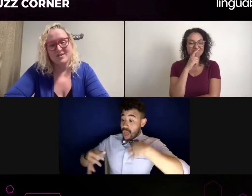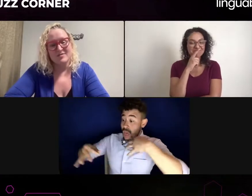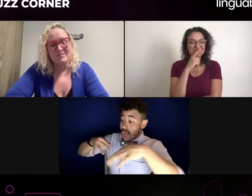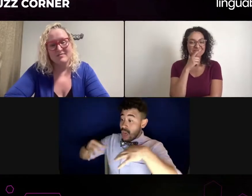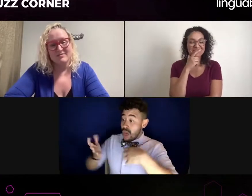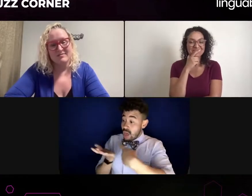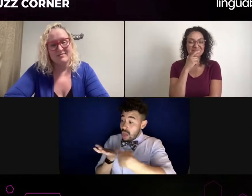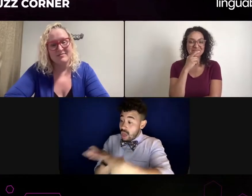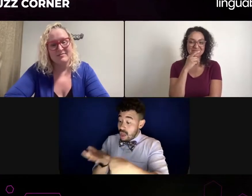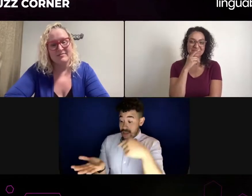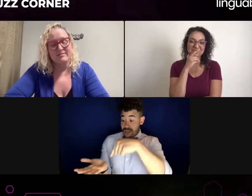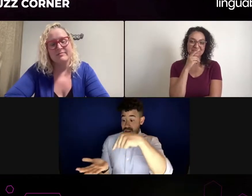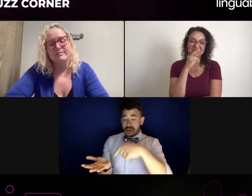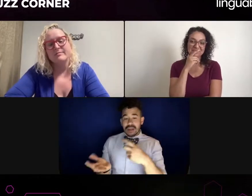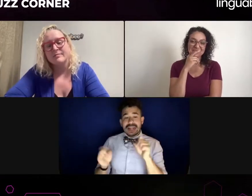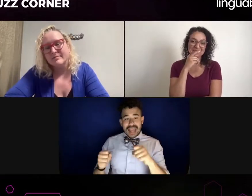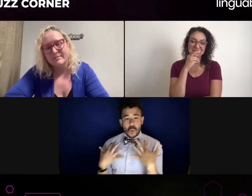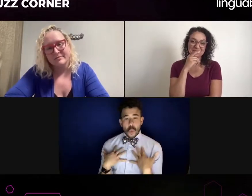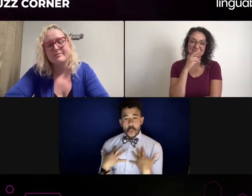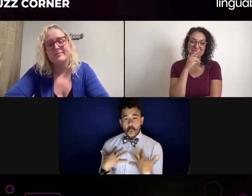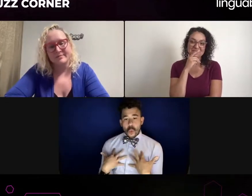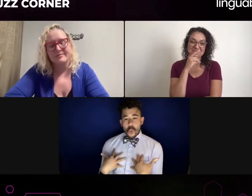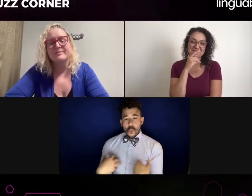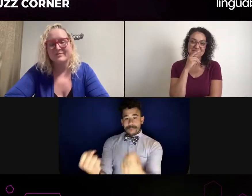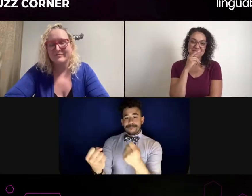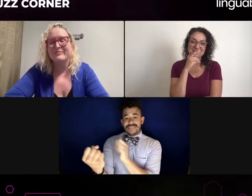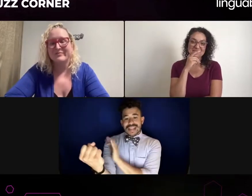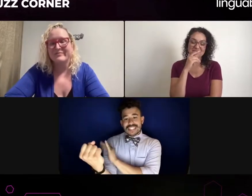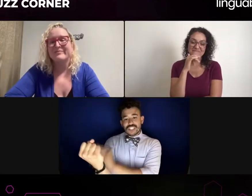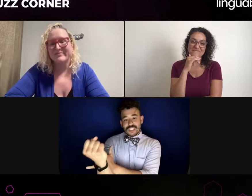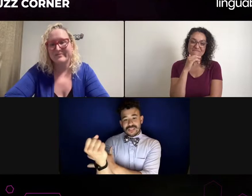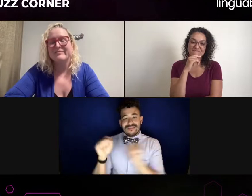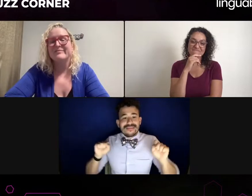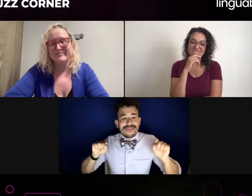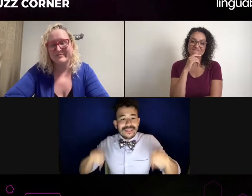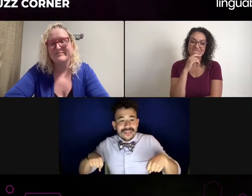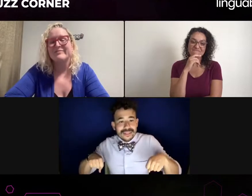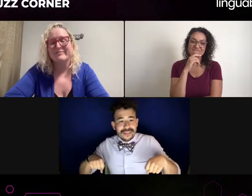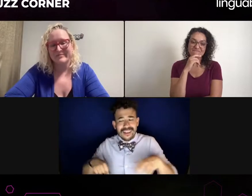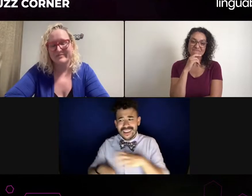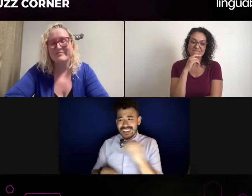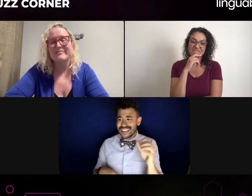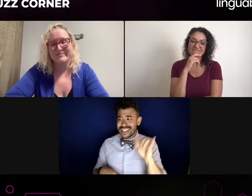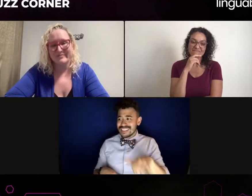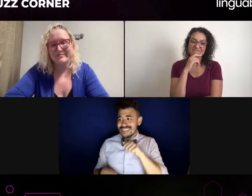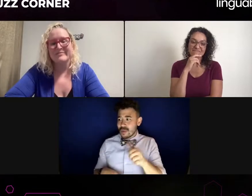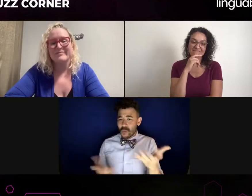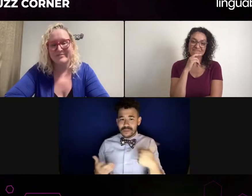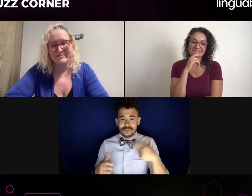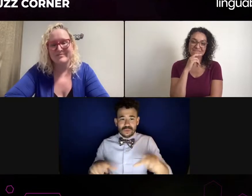I actually had a recent experience. I had a recent experience with a DSL.